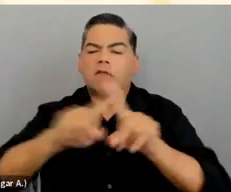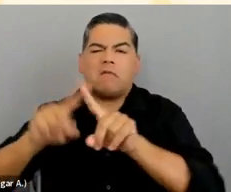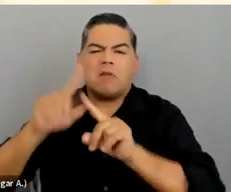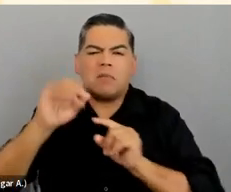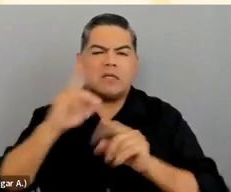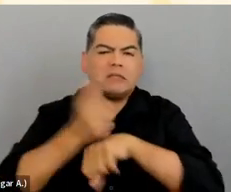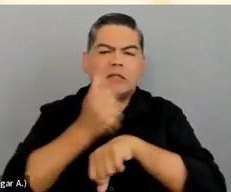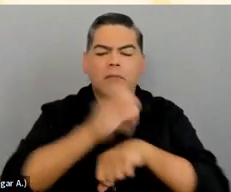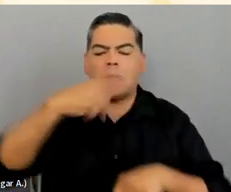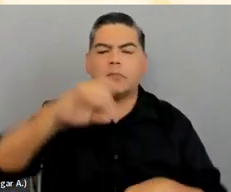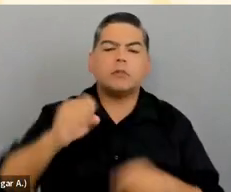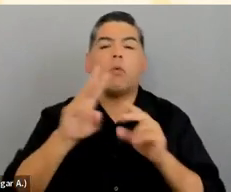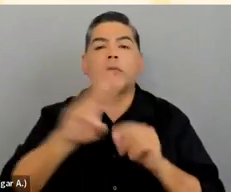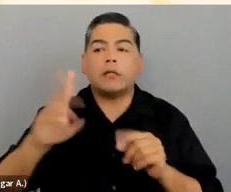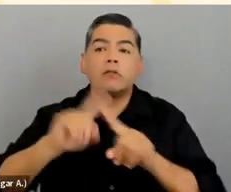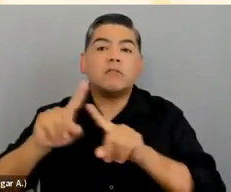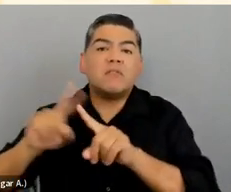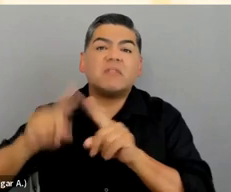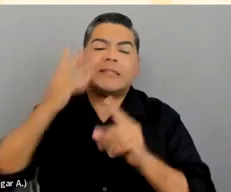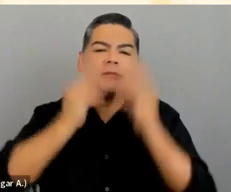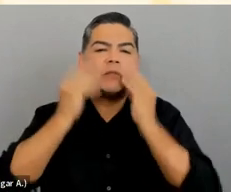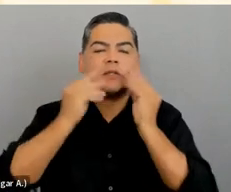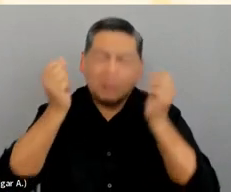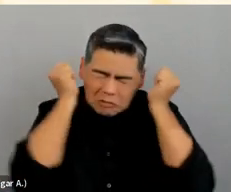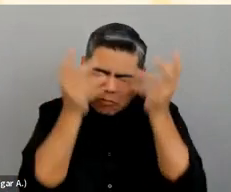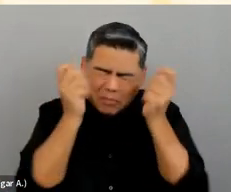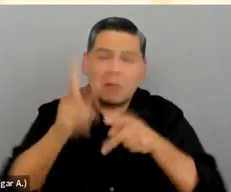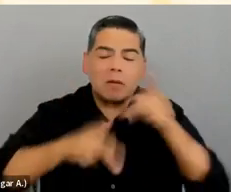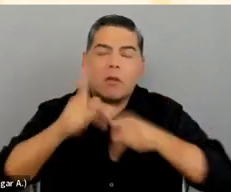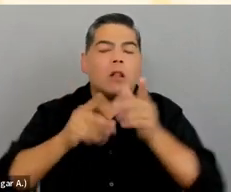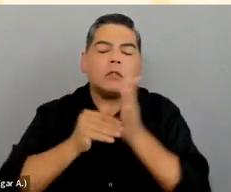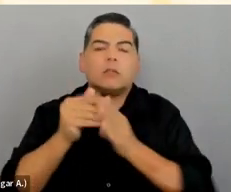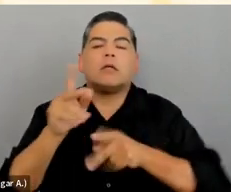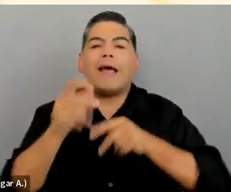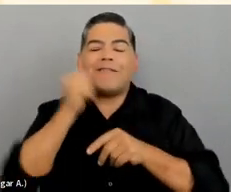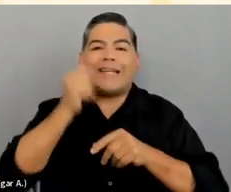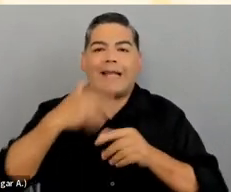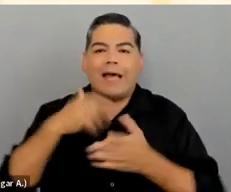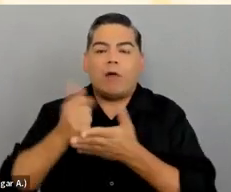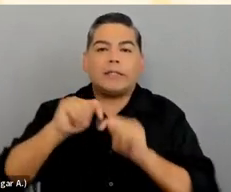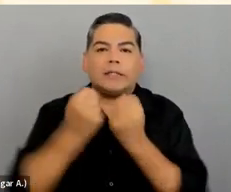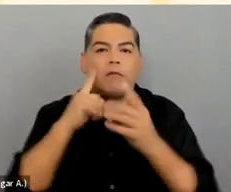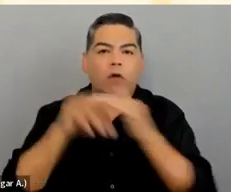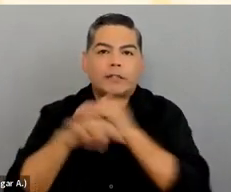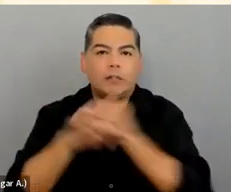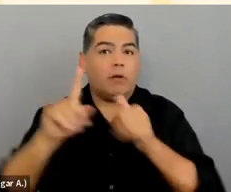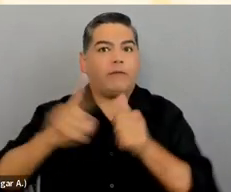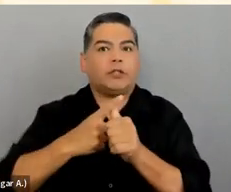and connected experiences used by hundreds of millions of people every day. I help our teams do that work with an accessibility-first approach.